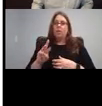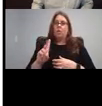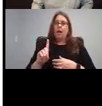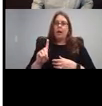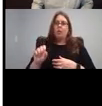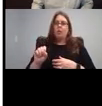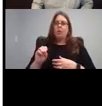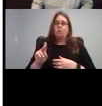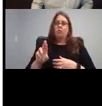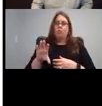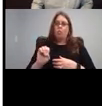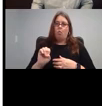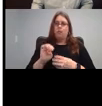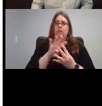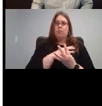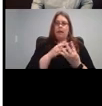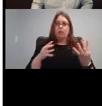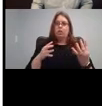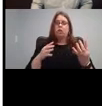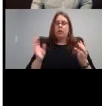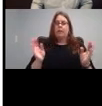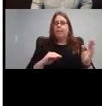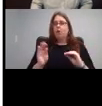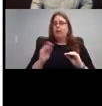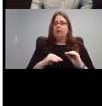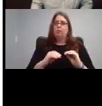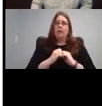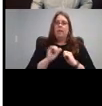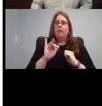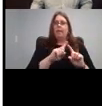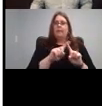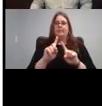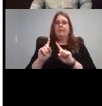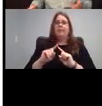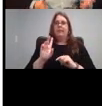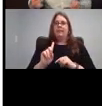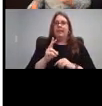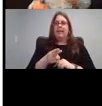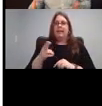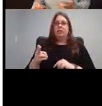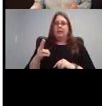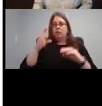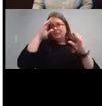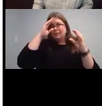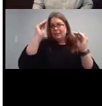spreadsheet put together by a bunch of Teachers of the Deaf happened upon in my exploration of different resources.